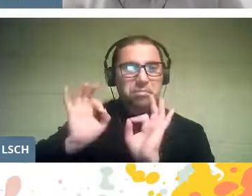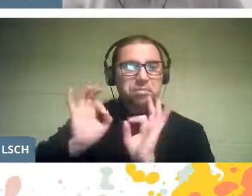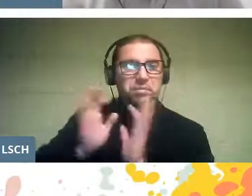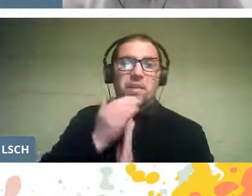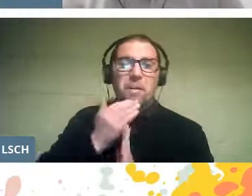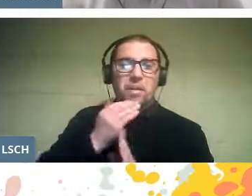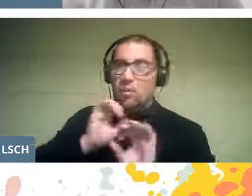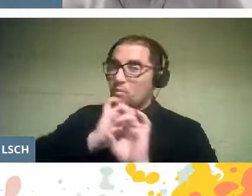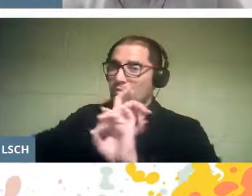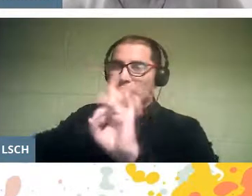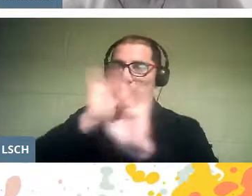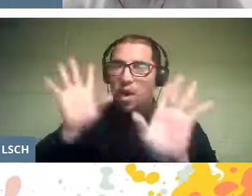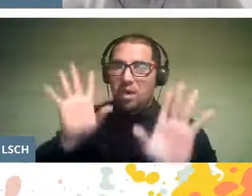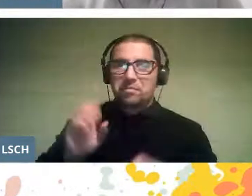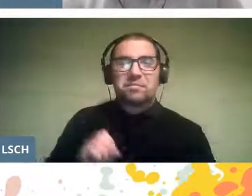very talented, as I see him.